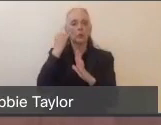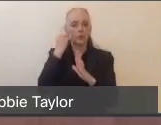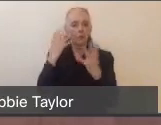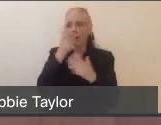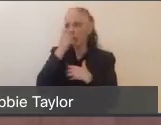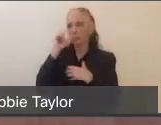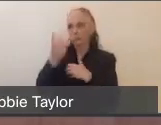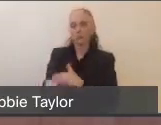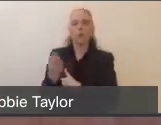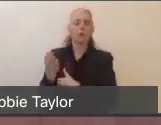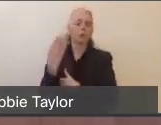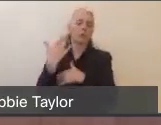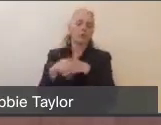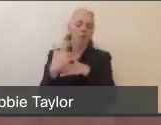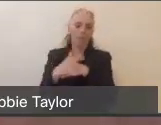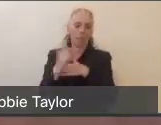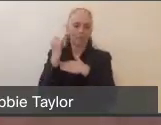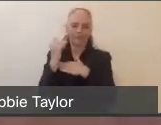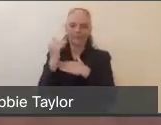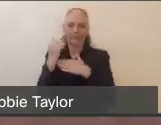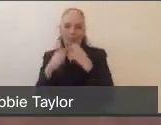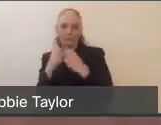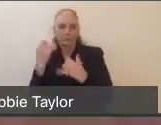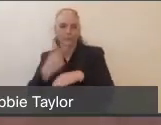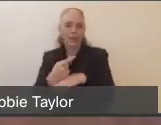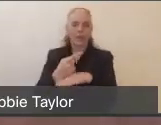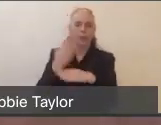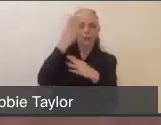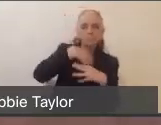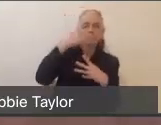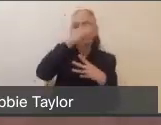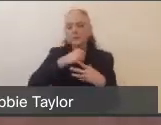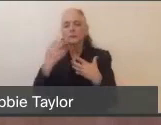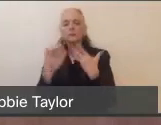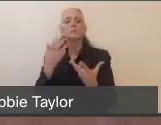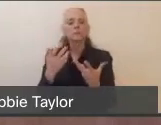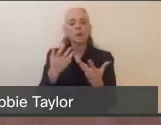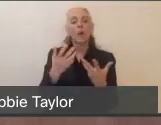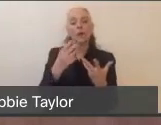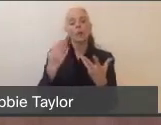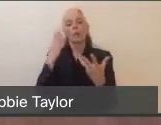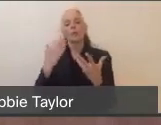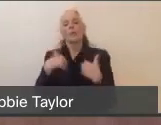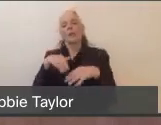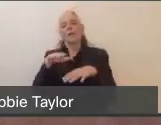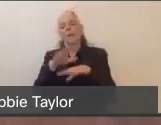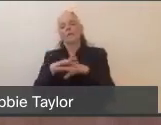you certainly can do that. And we also will have it archived on our Facebook page. And we look forward to hosting another community conversation